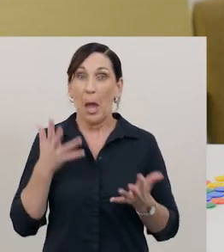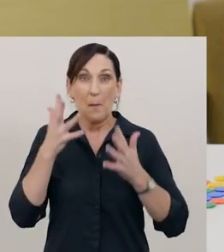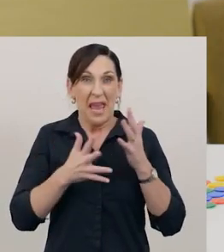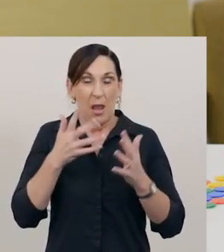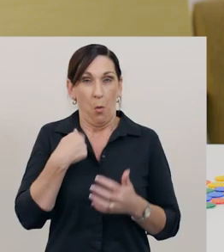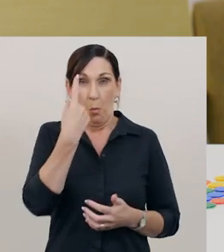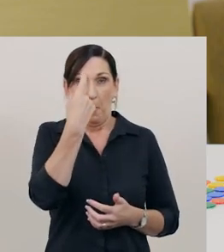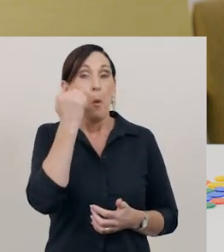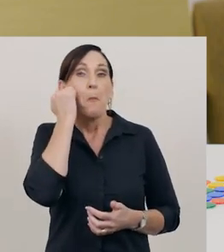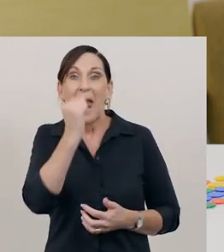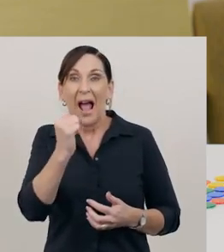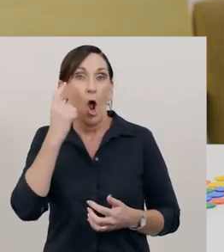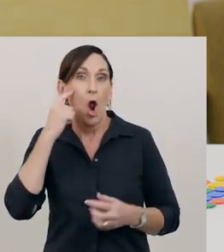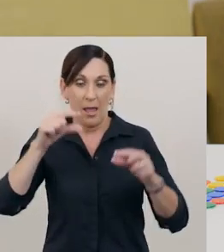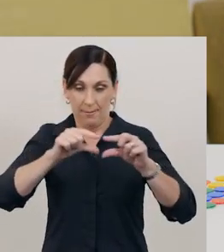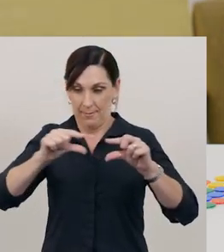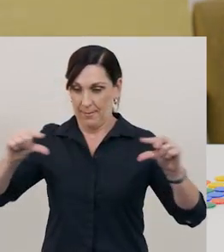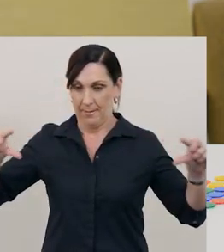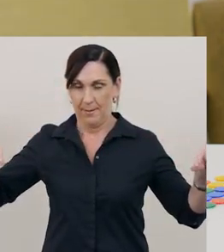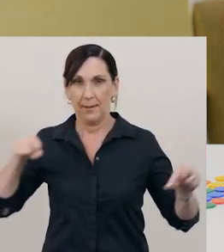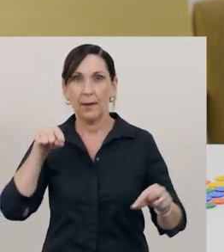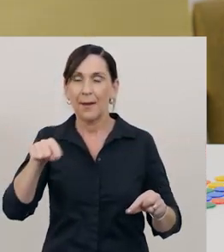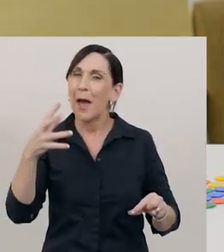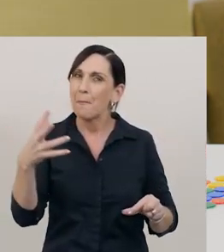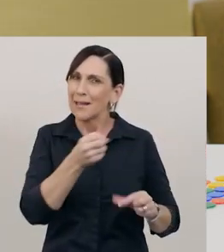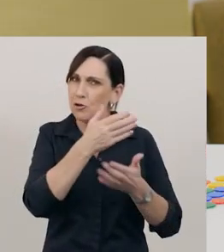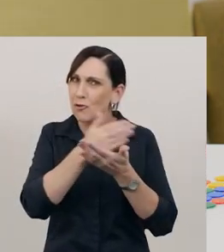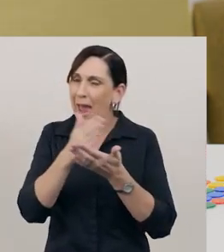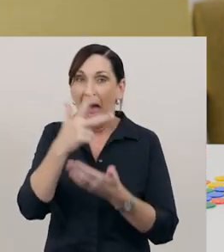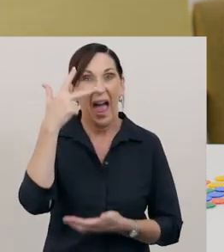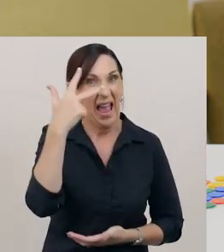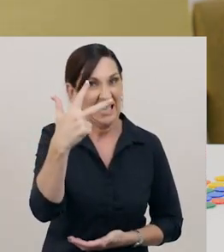With my last length of liquorice, I'm going to share it among eight people.